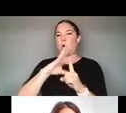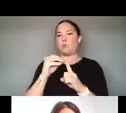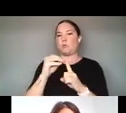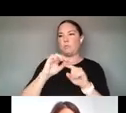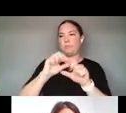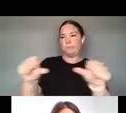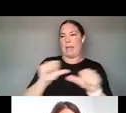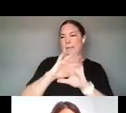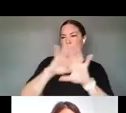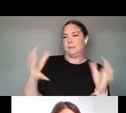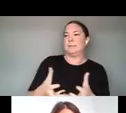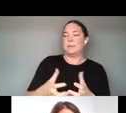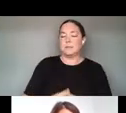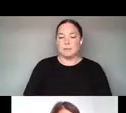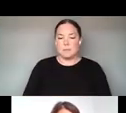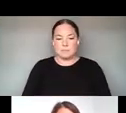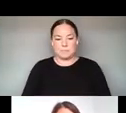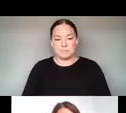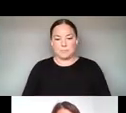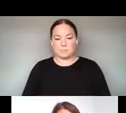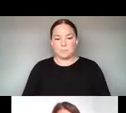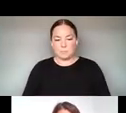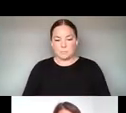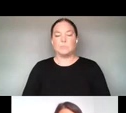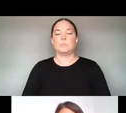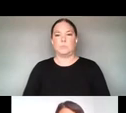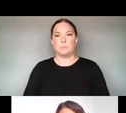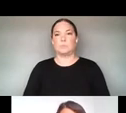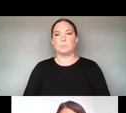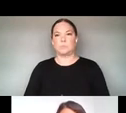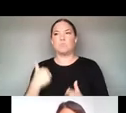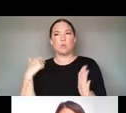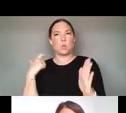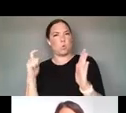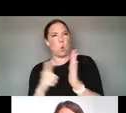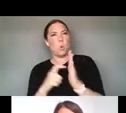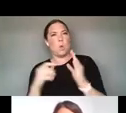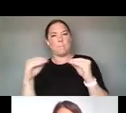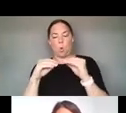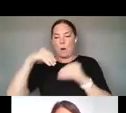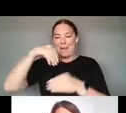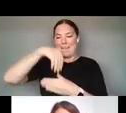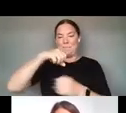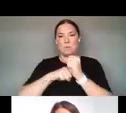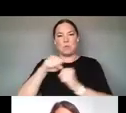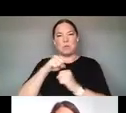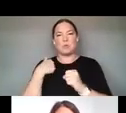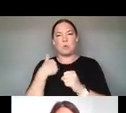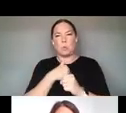A FLAG FOR US THAT MORE INFRASTRUCTURE IS NEEDED TO DEVELOP ORGANIZATION CAPACITY TO SERVE